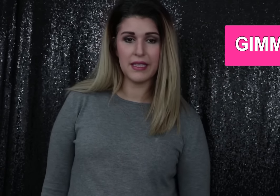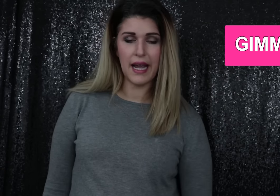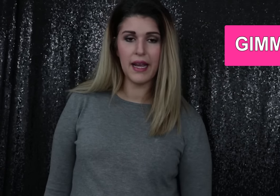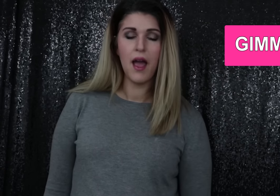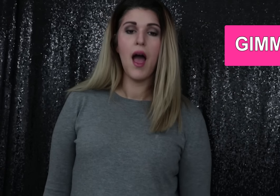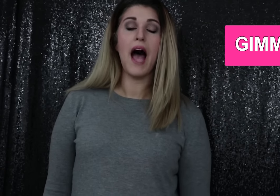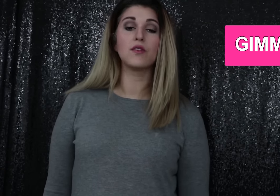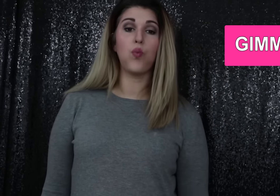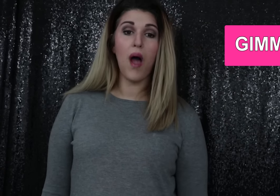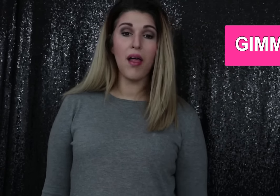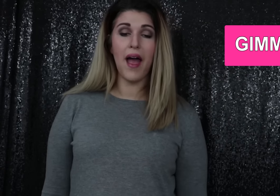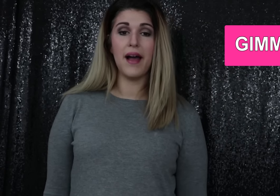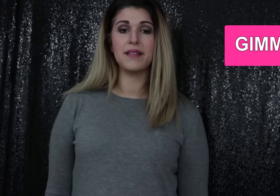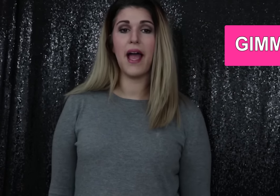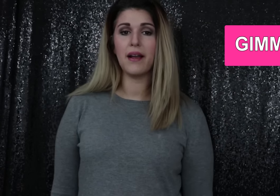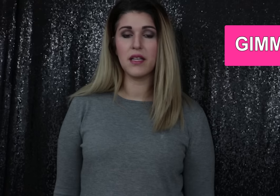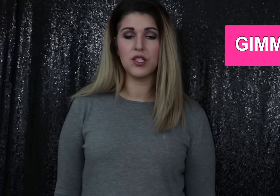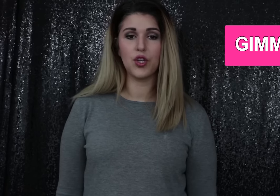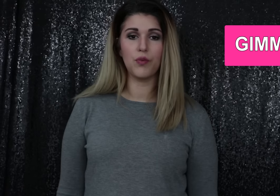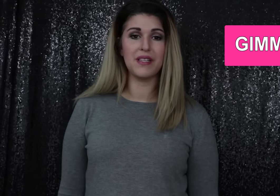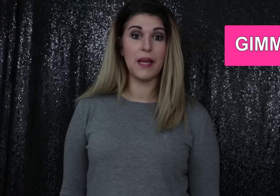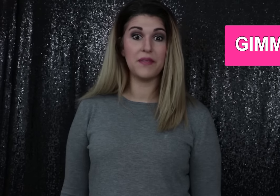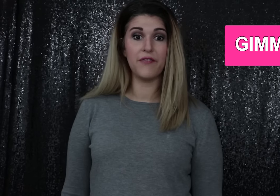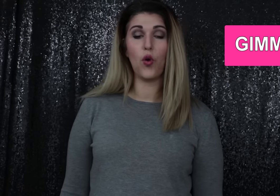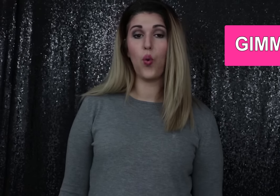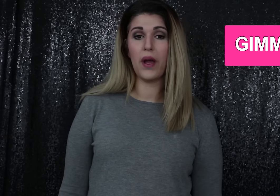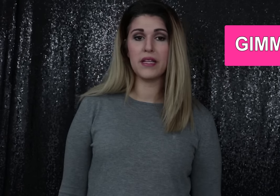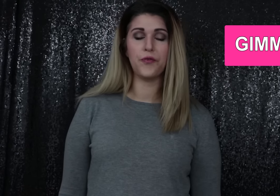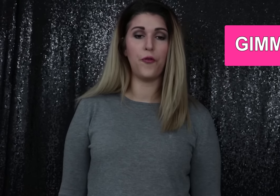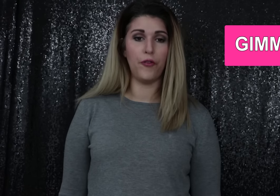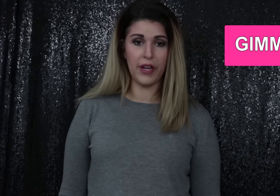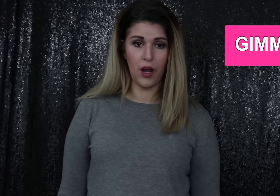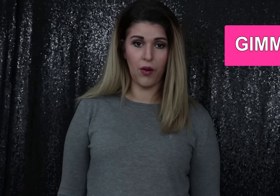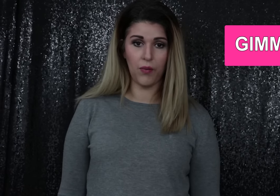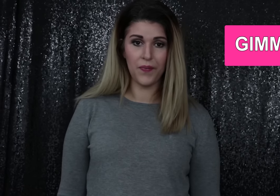today as well as access to the receptive quiz video.